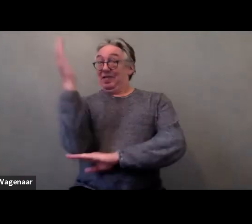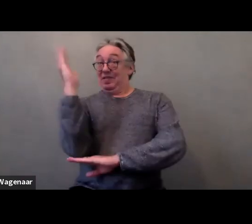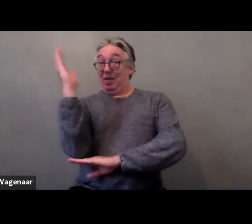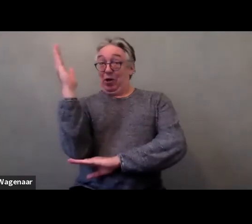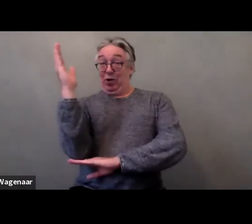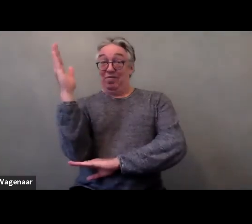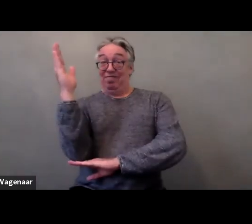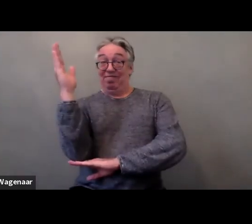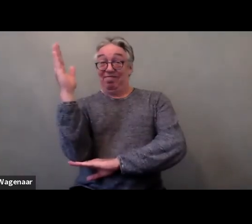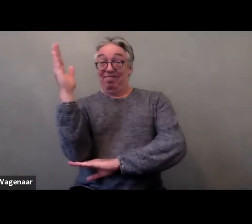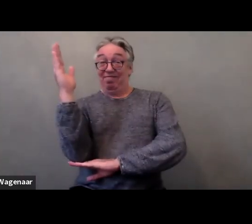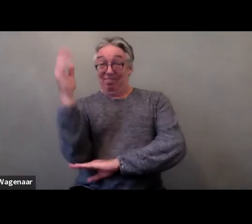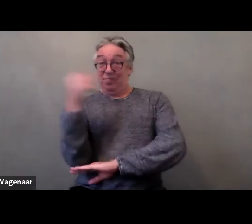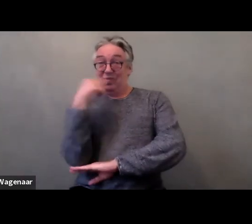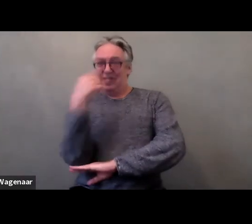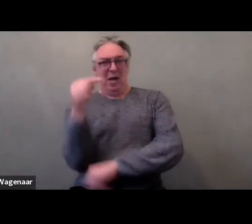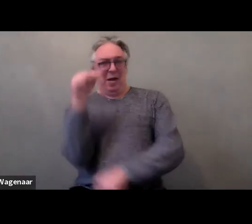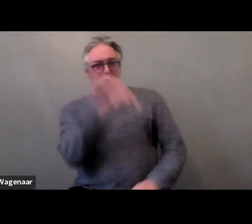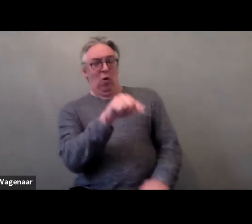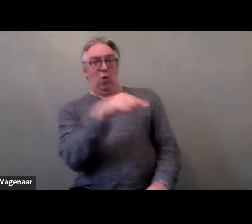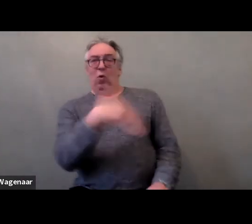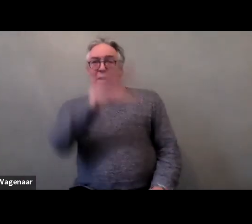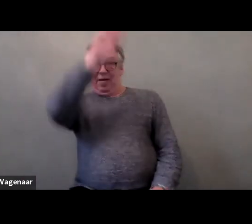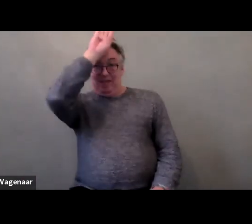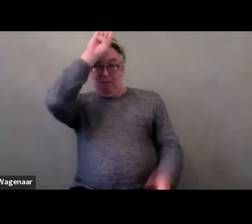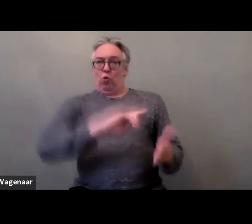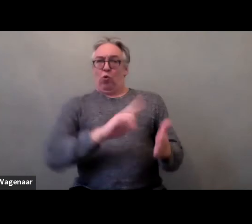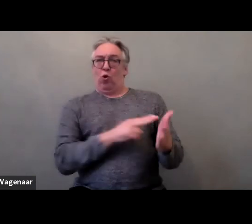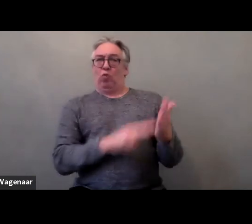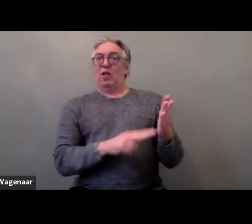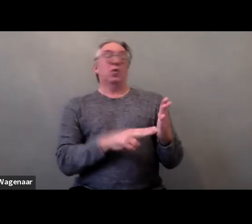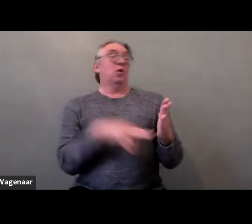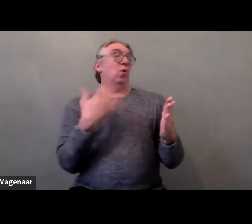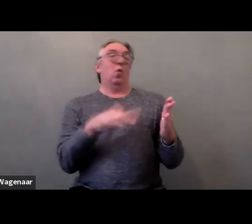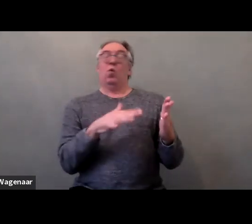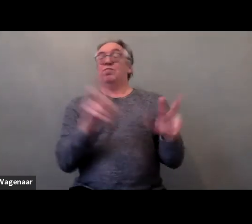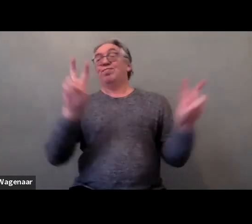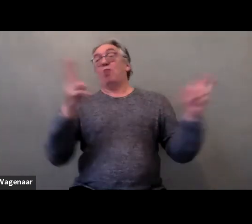the Istanbul Convention is really a gold standard in implementing